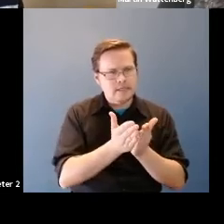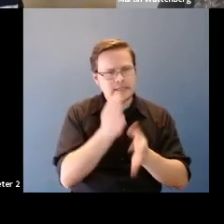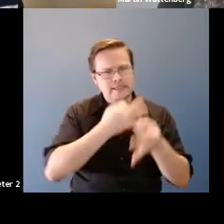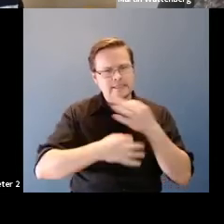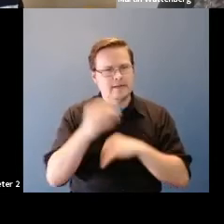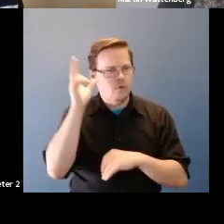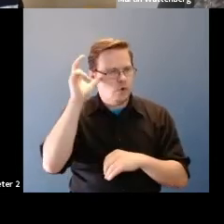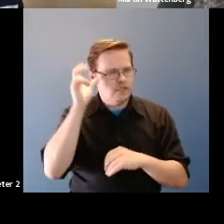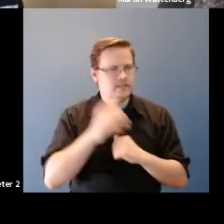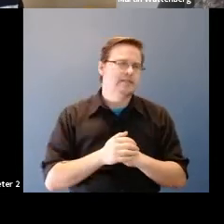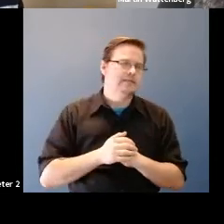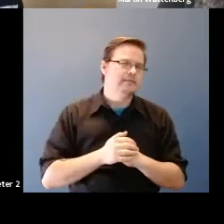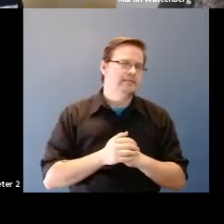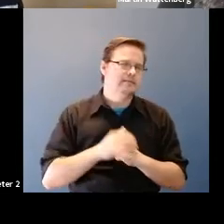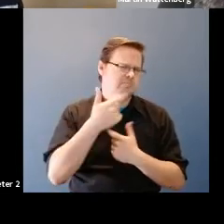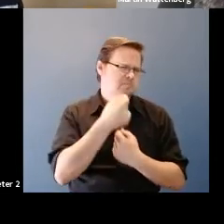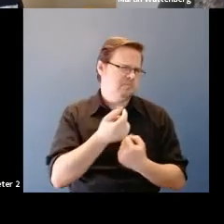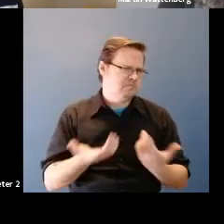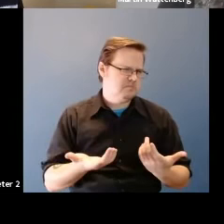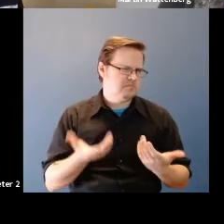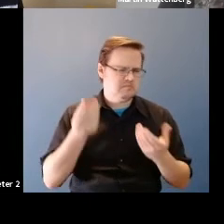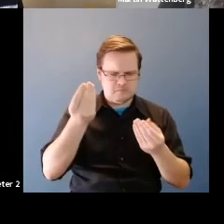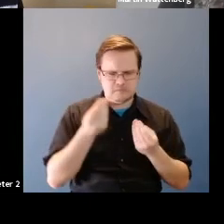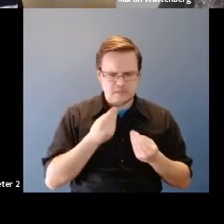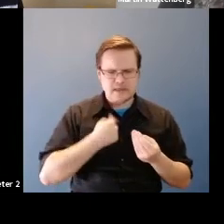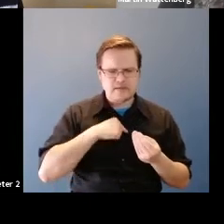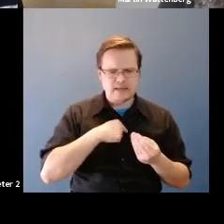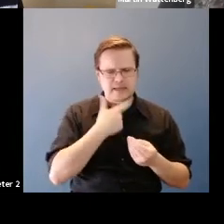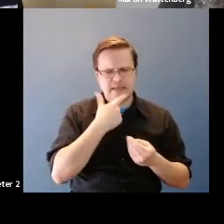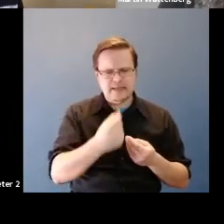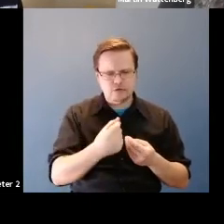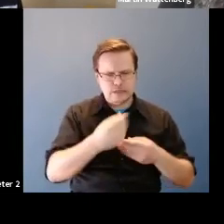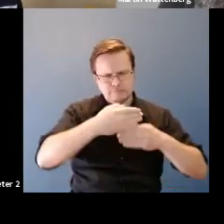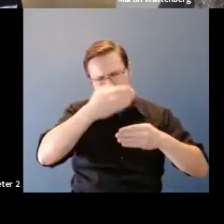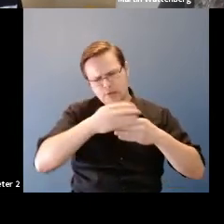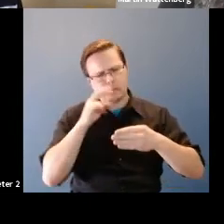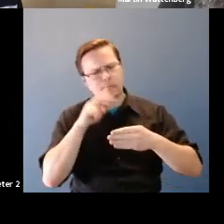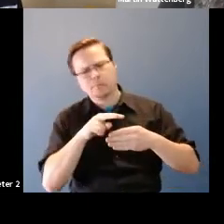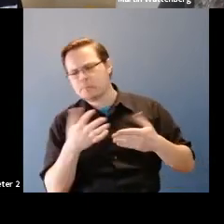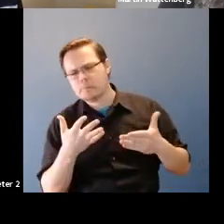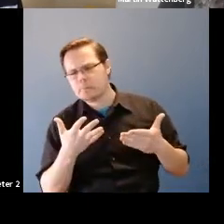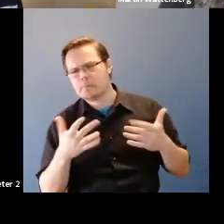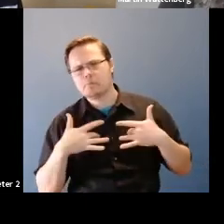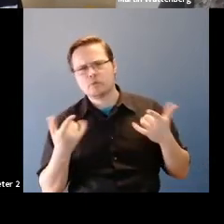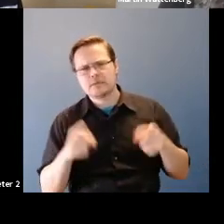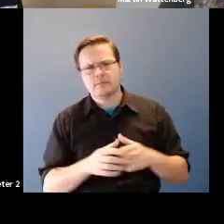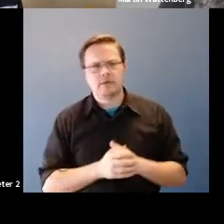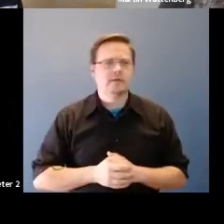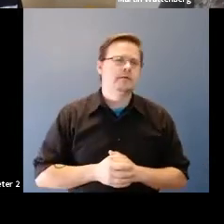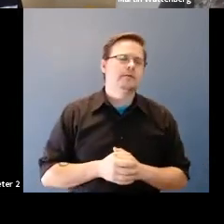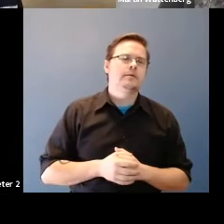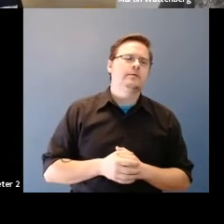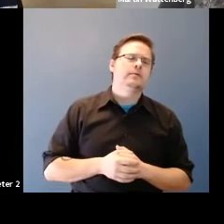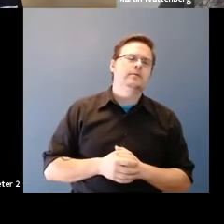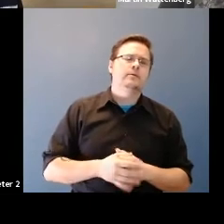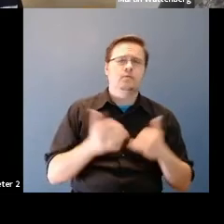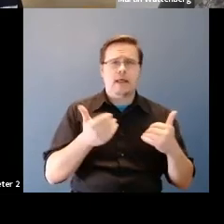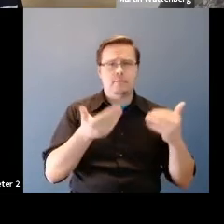Martin Wattenberg: very interesting, so this gives us sort of a an interesting window into what is going OK let's look at this in a more systematic way.